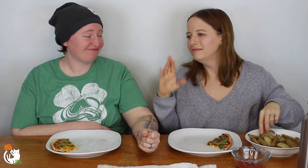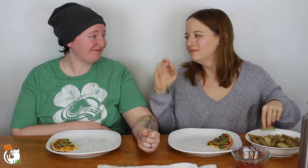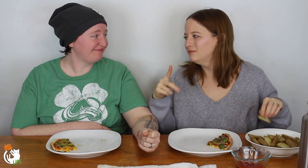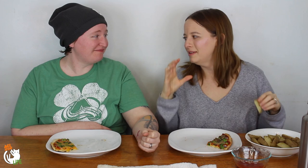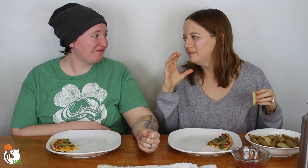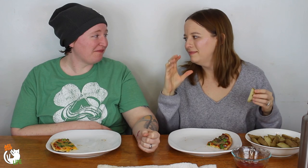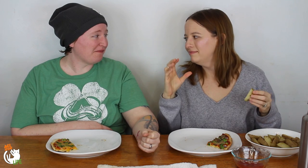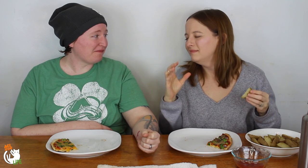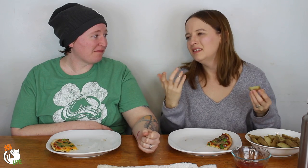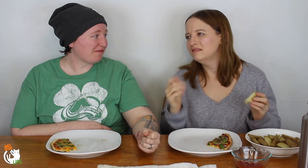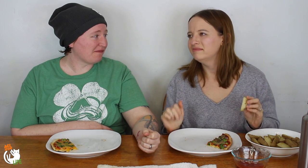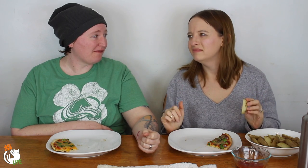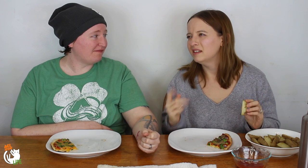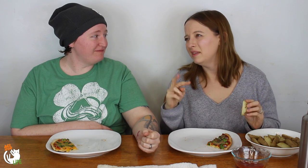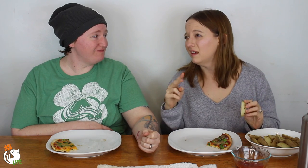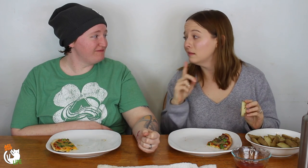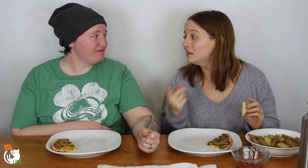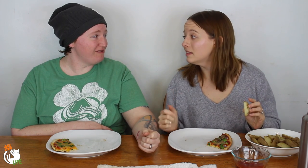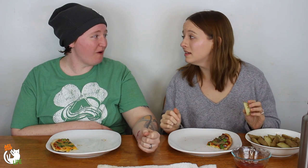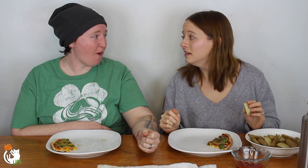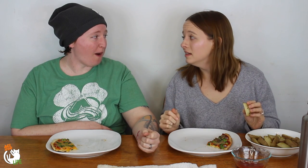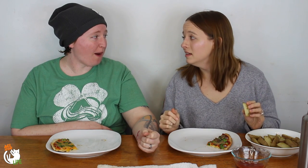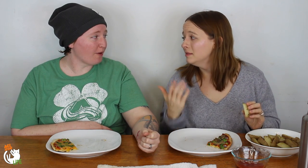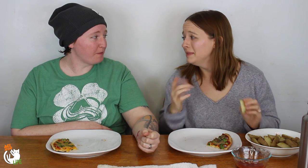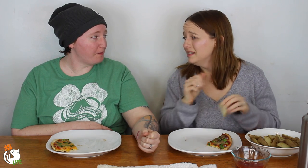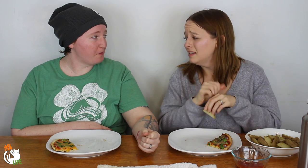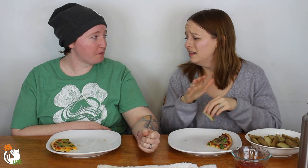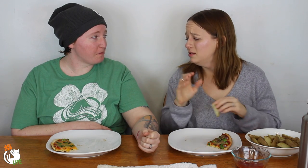Well Trump... well I mean either really.